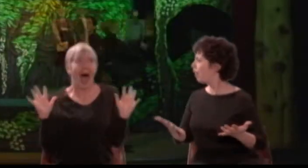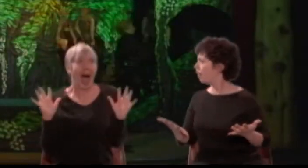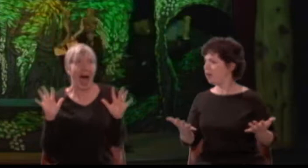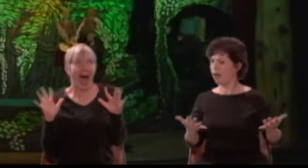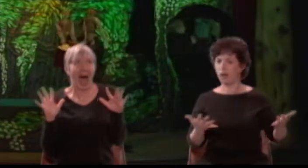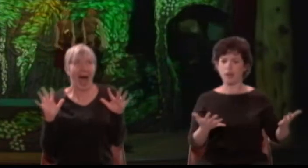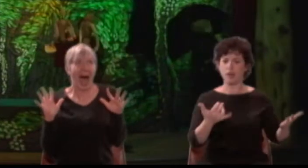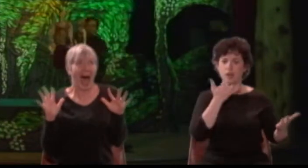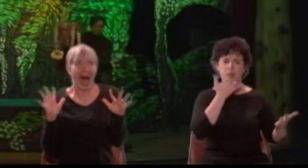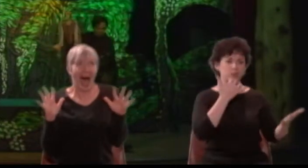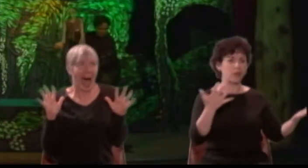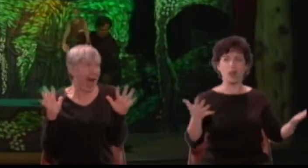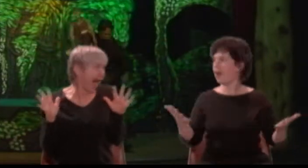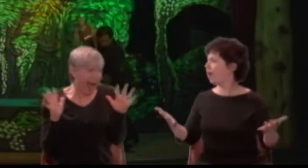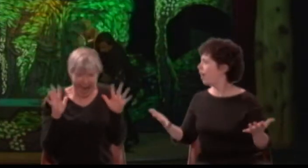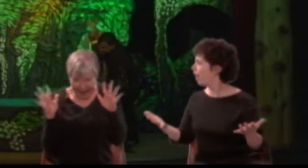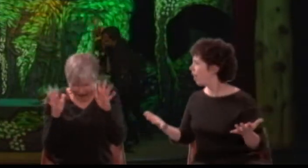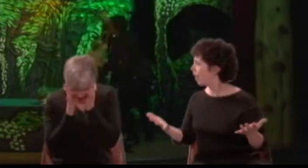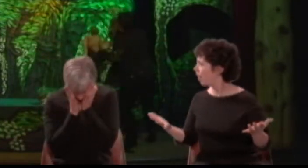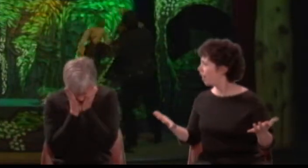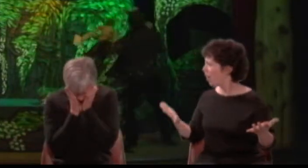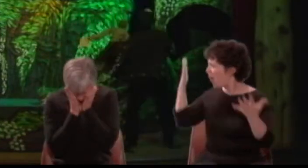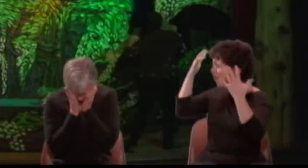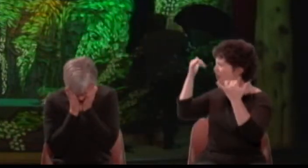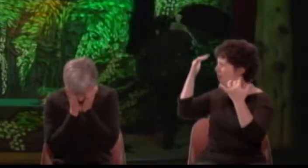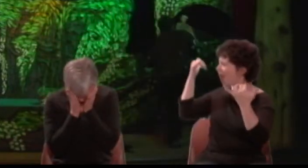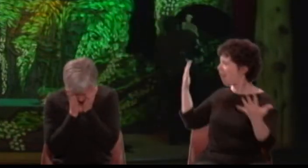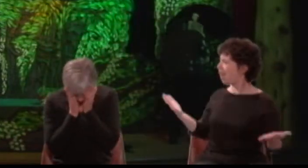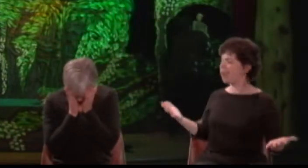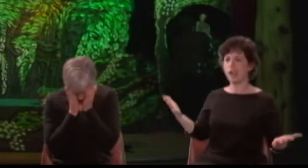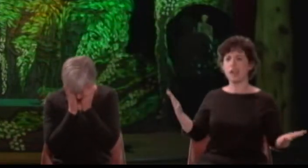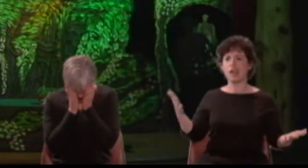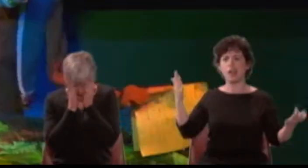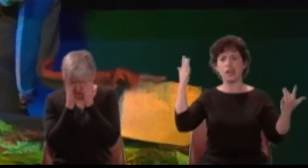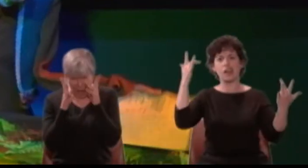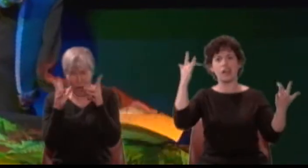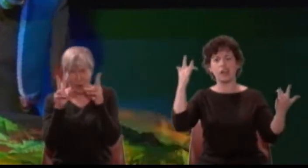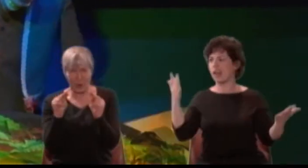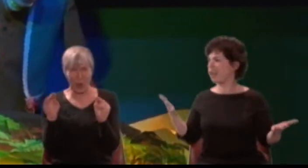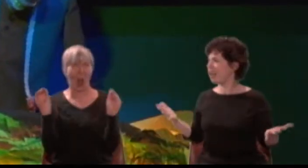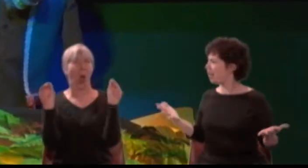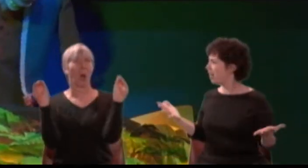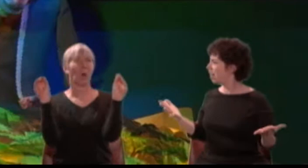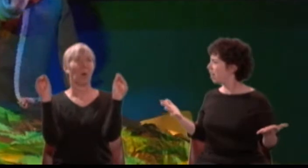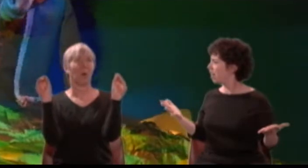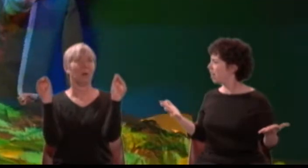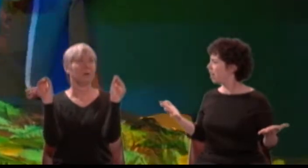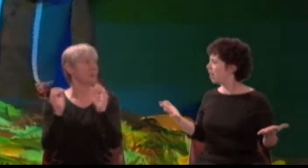[Screaming and yelling]